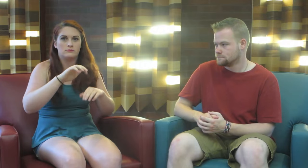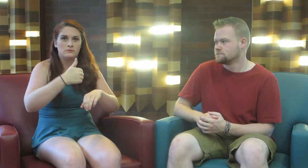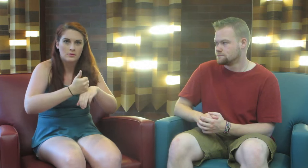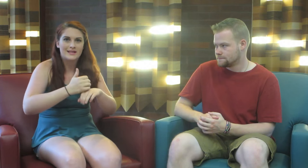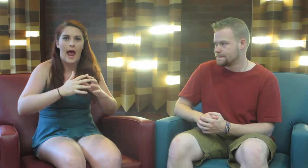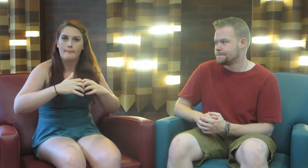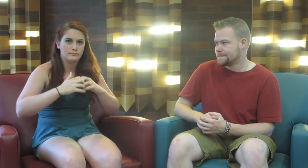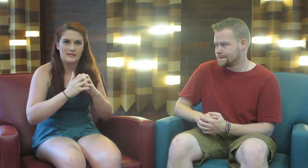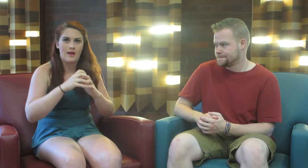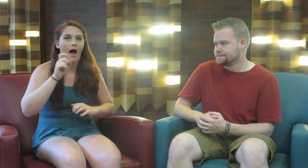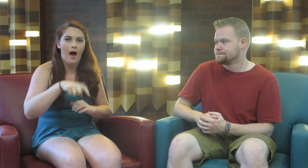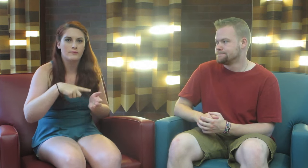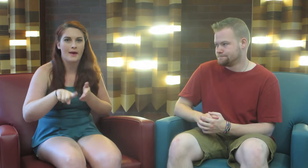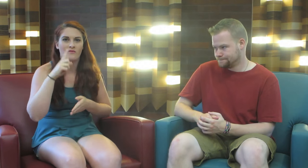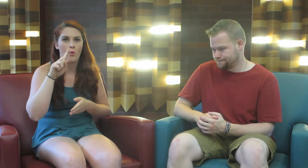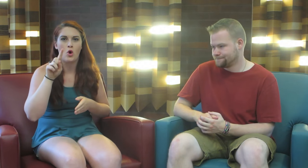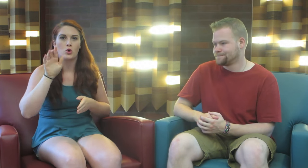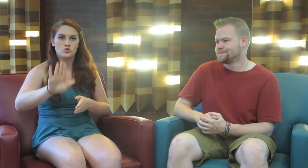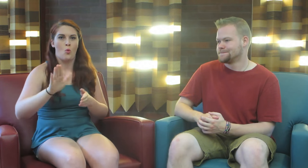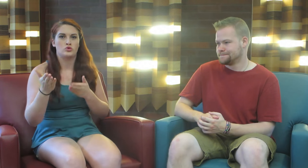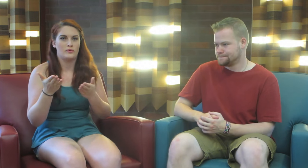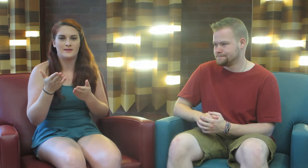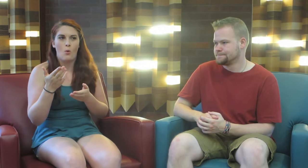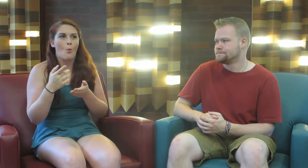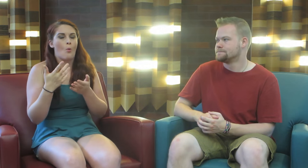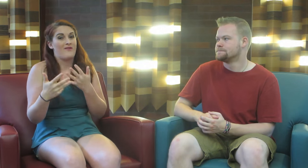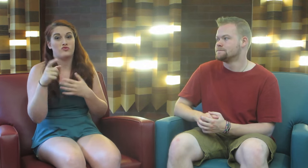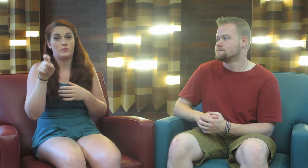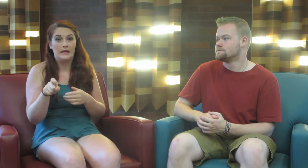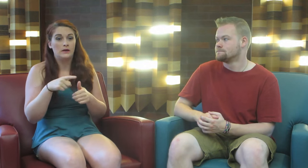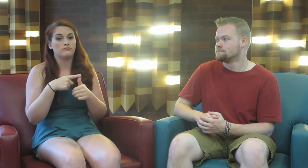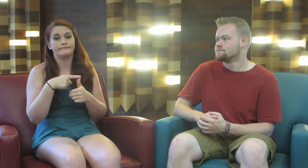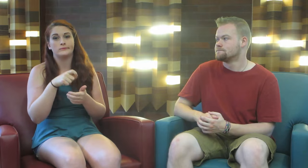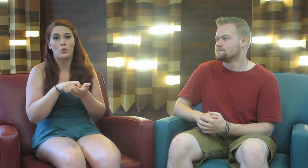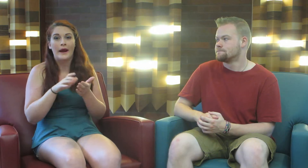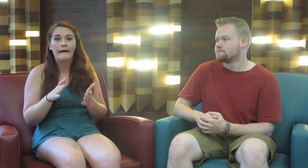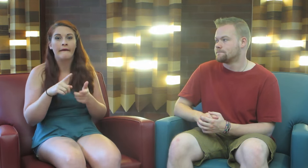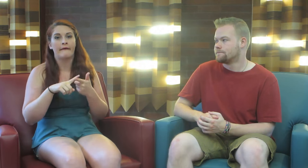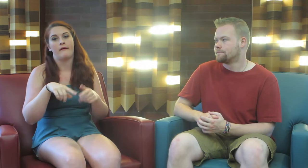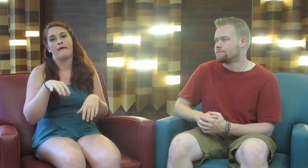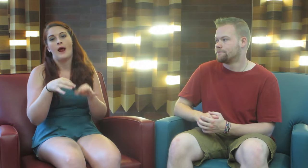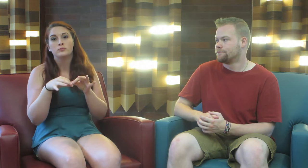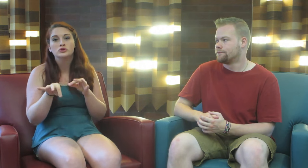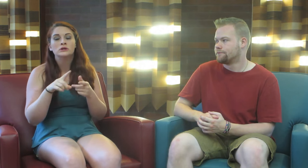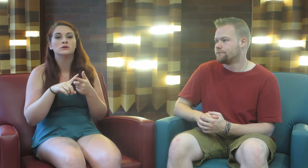establishments have to pay for your services. Whatever you need--note-taker, captionist,